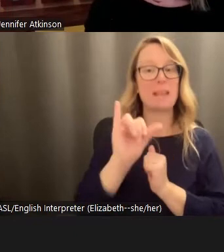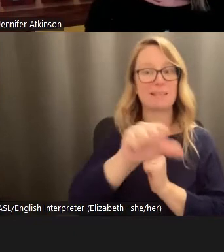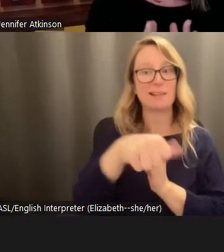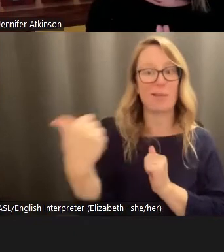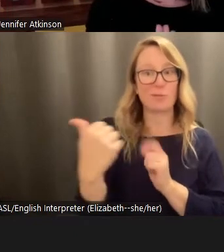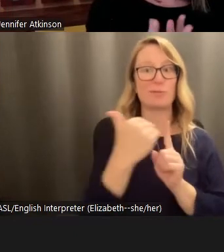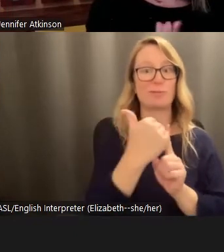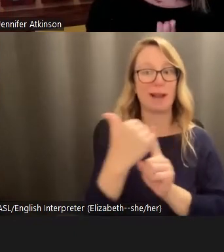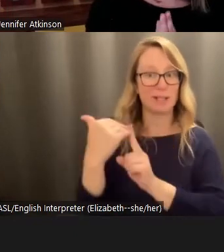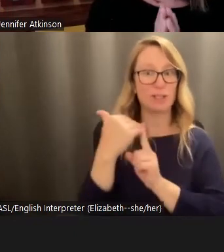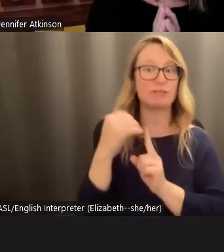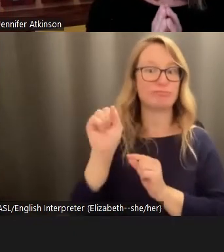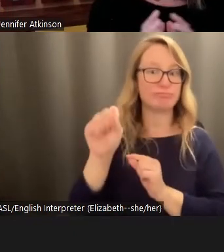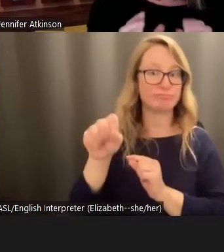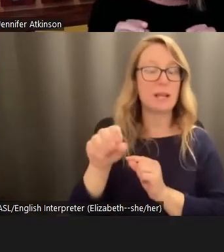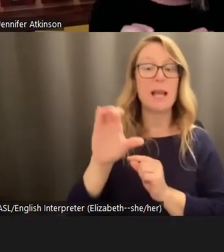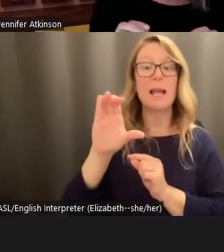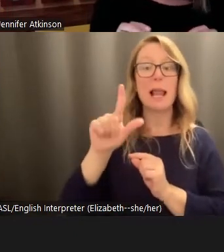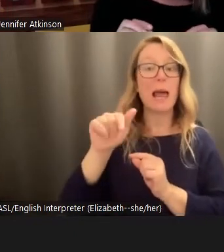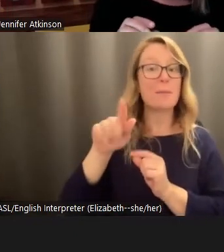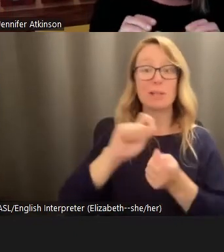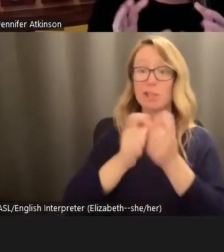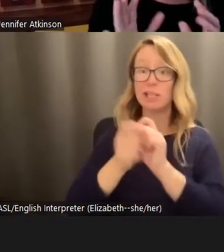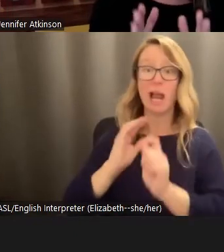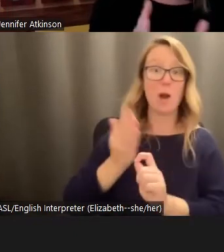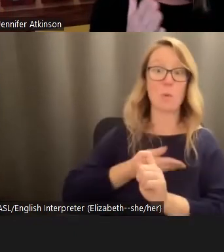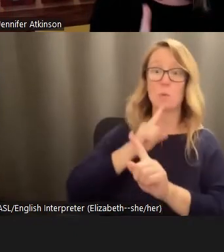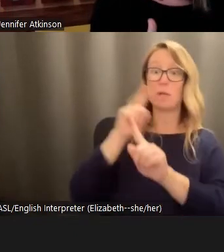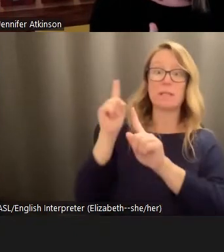the response to climate change cannot be a sort of a discipline